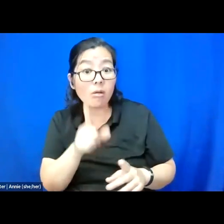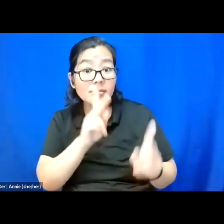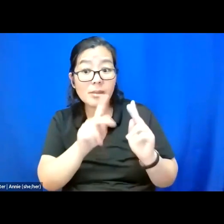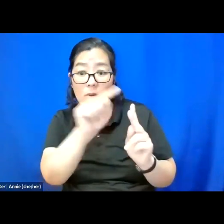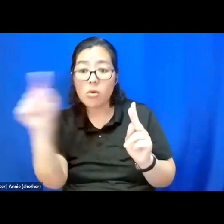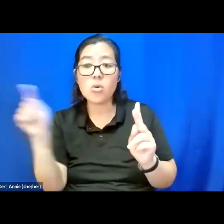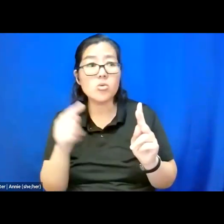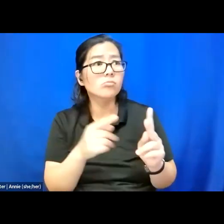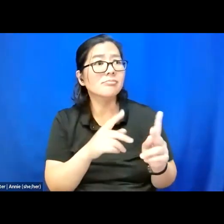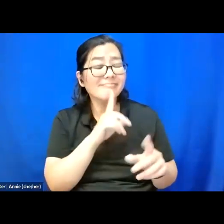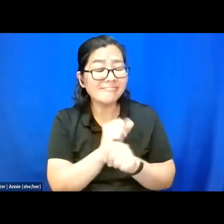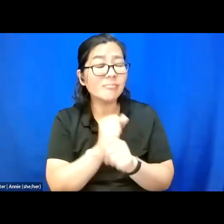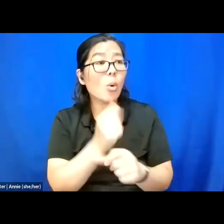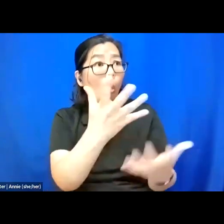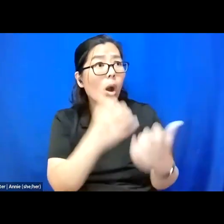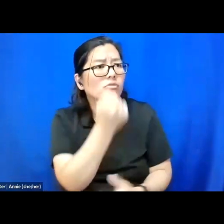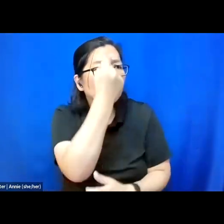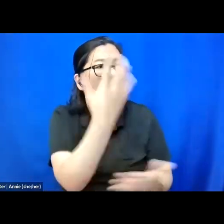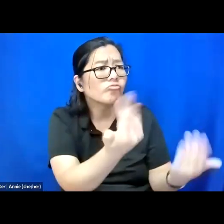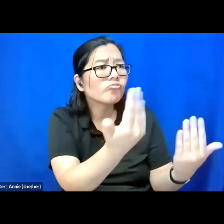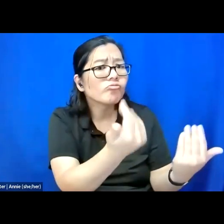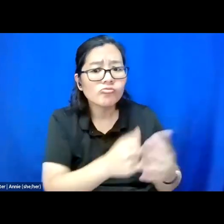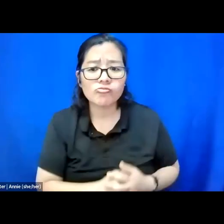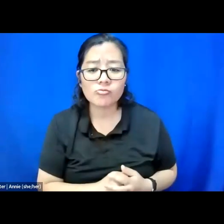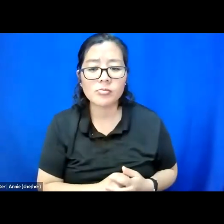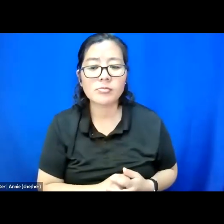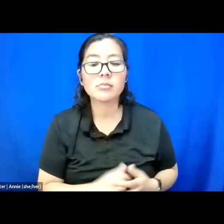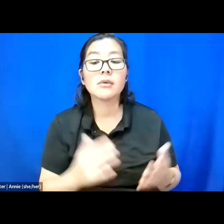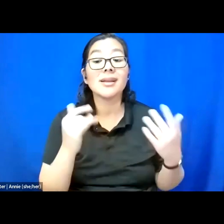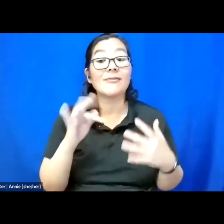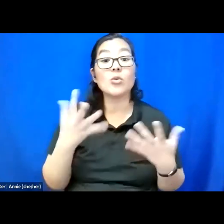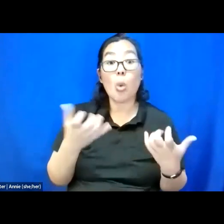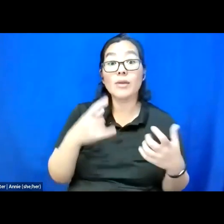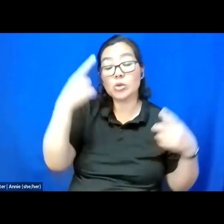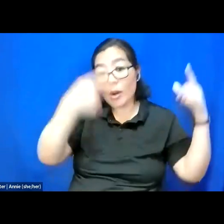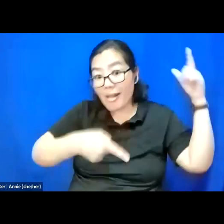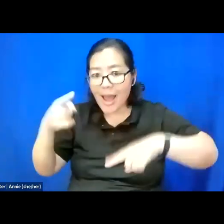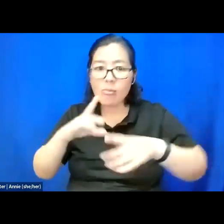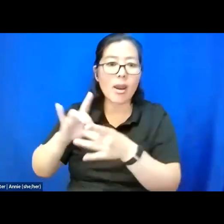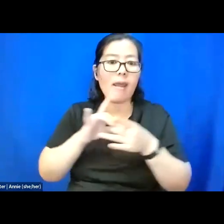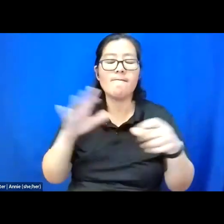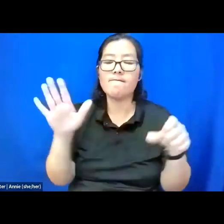And if we are meant to come together and collaborate and understand the disability community and understand society at large